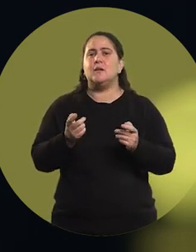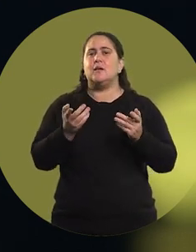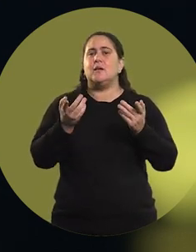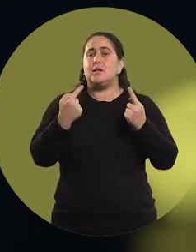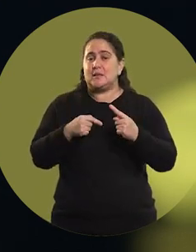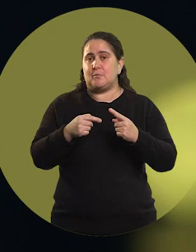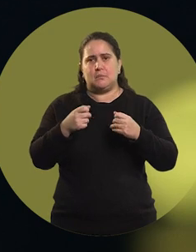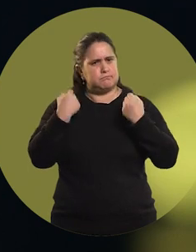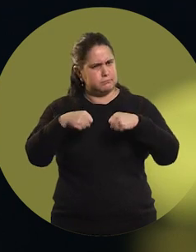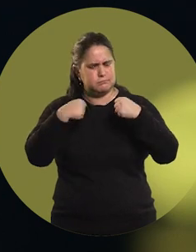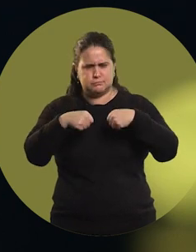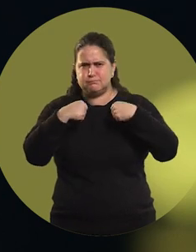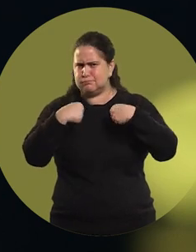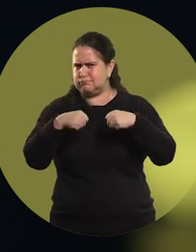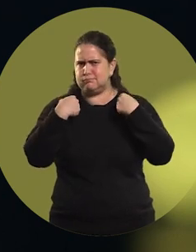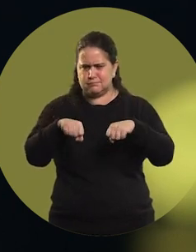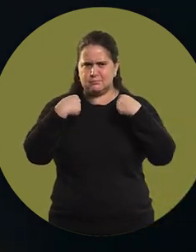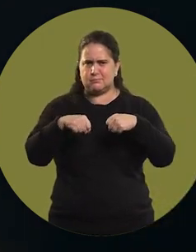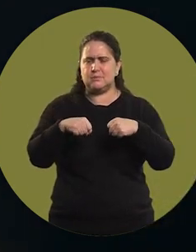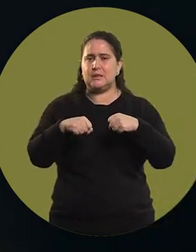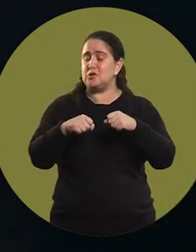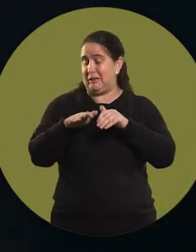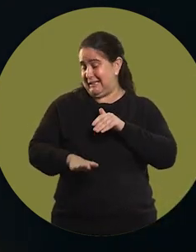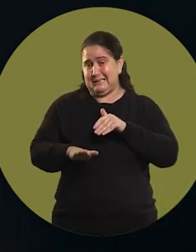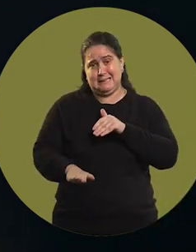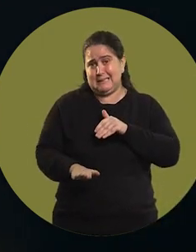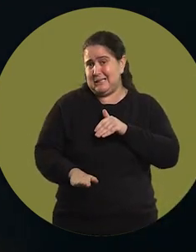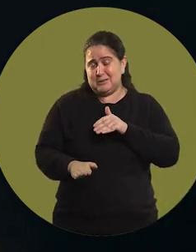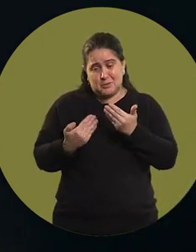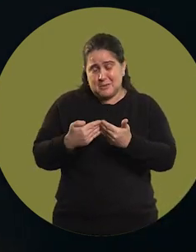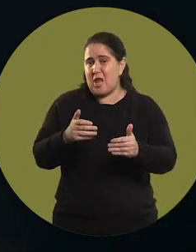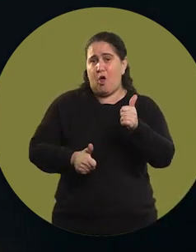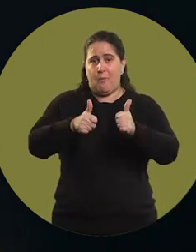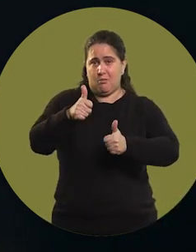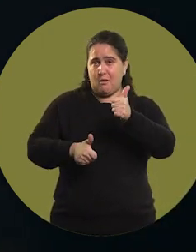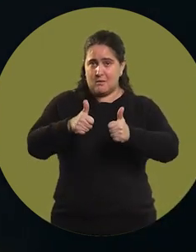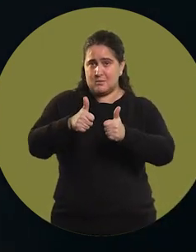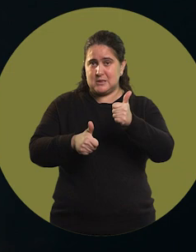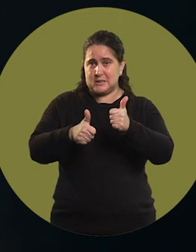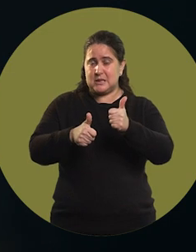And I trained a lot, and from a very young age I began to compete,